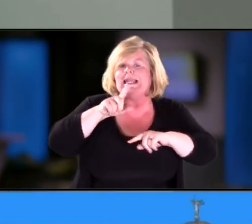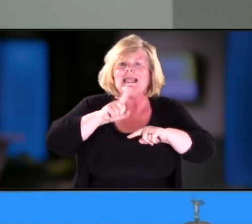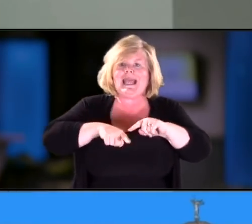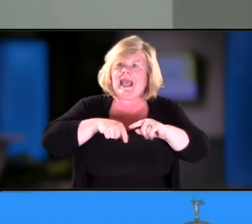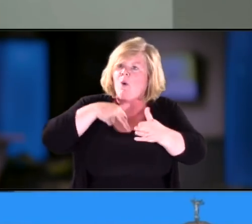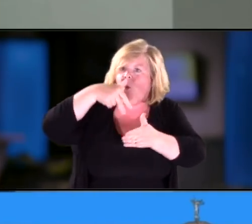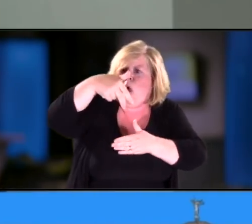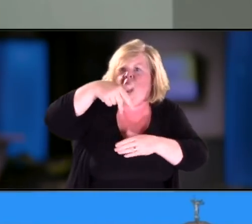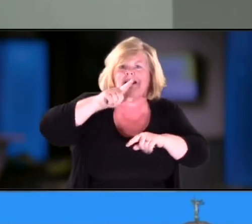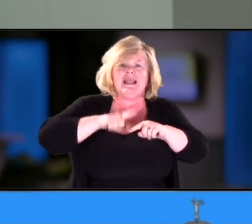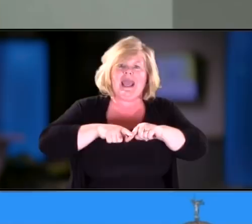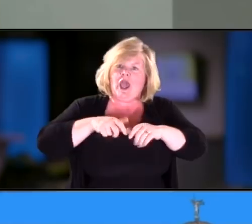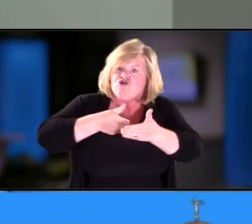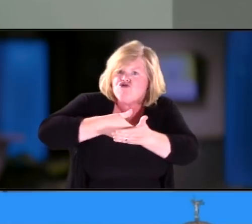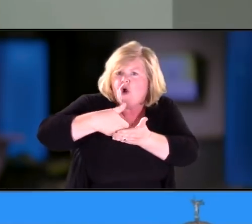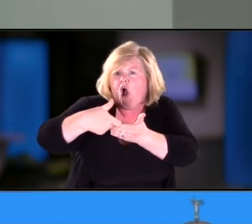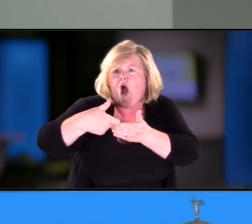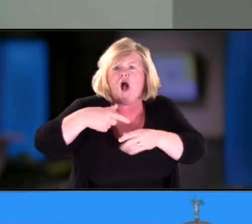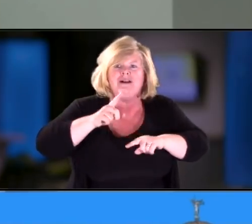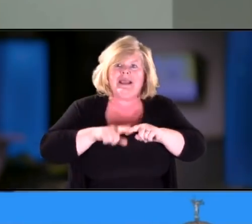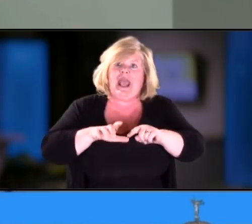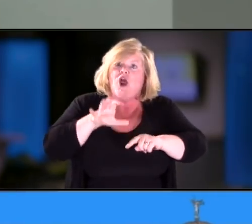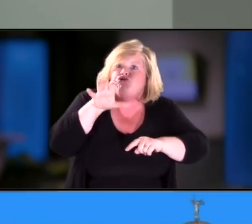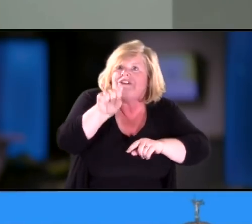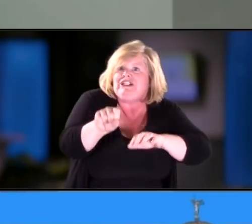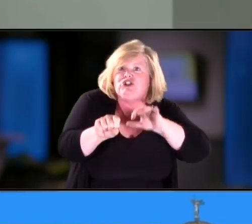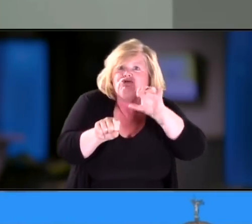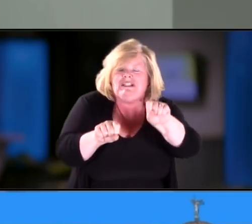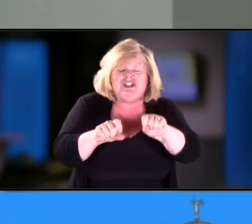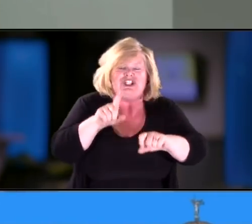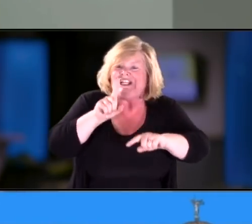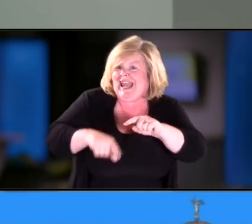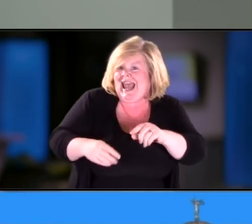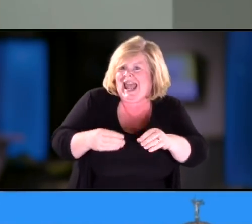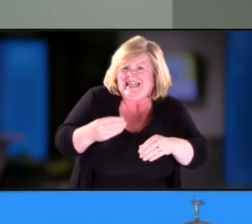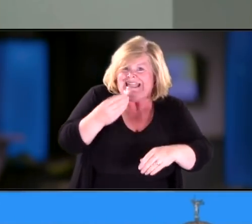She doesn't crawl. She doesn't reach. She doesn't grasp. She doesn't eat, she's g-tube dependent.